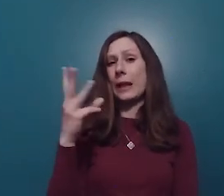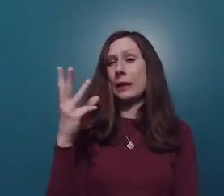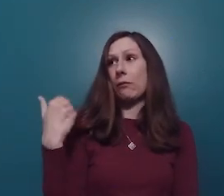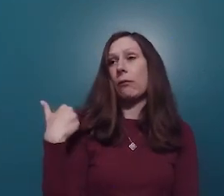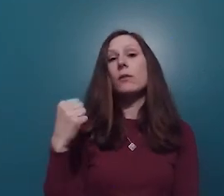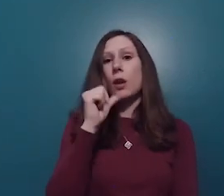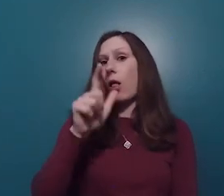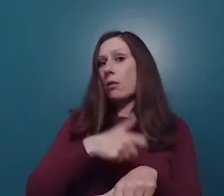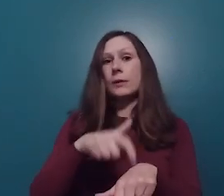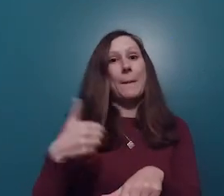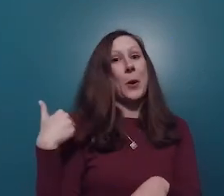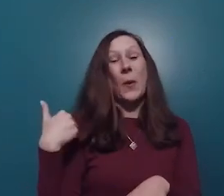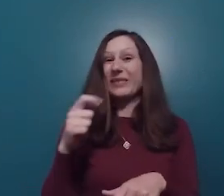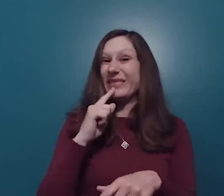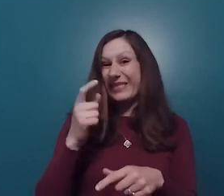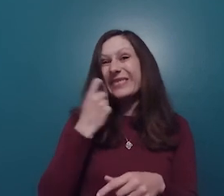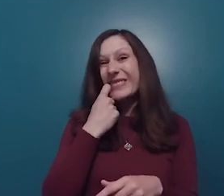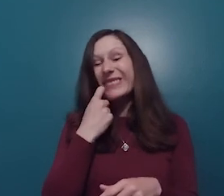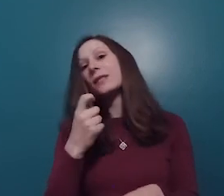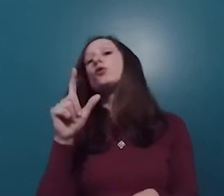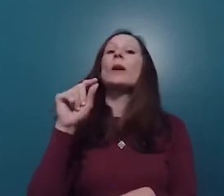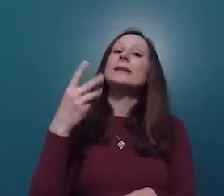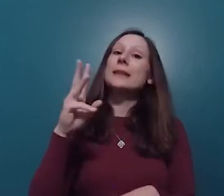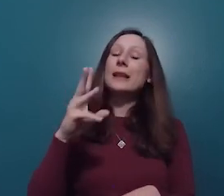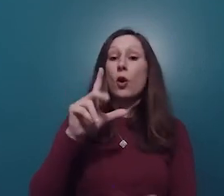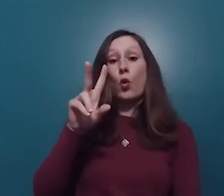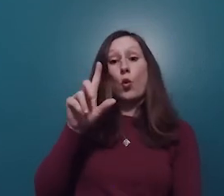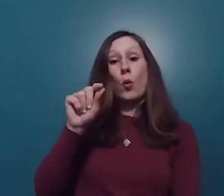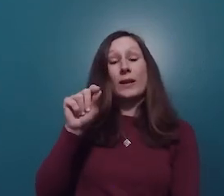And think about this, in 2016-- which is not that long ago,